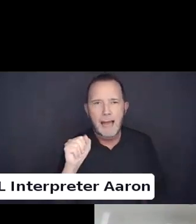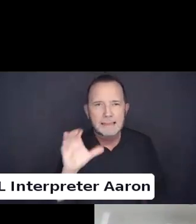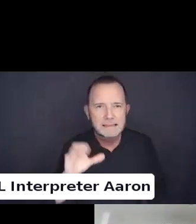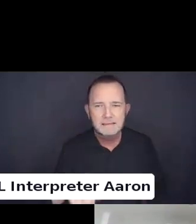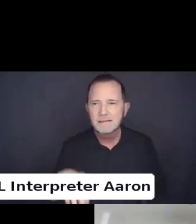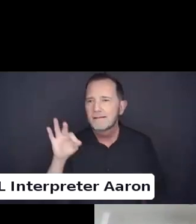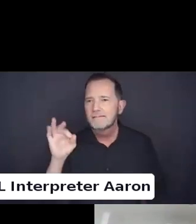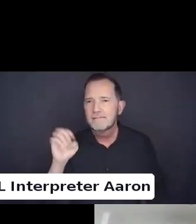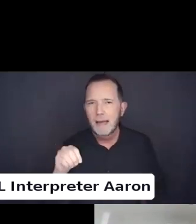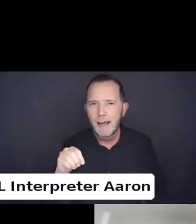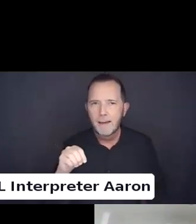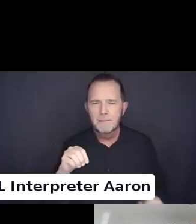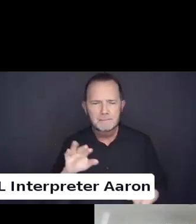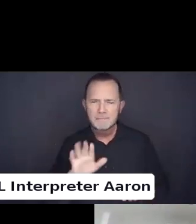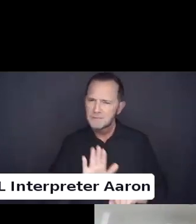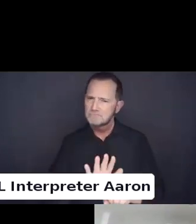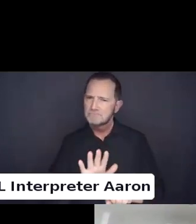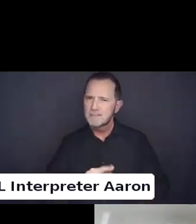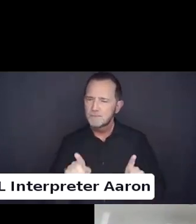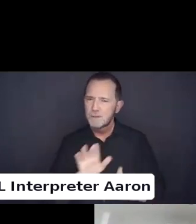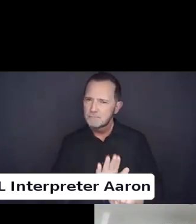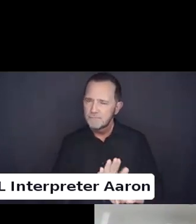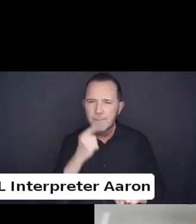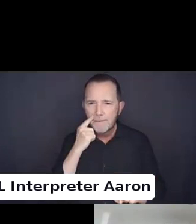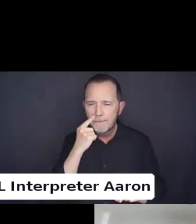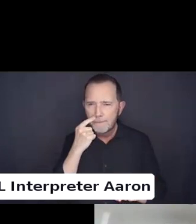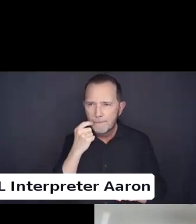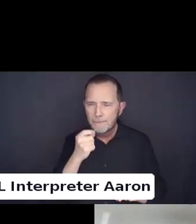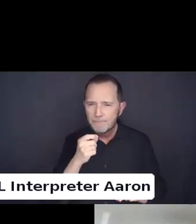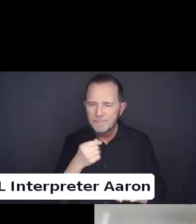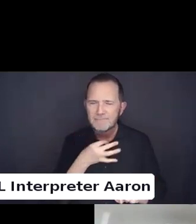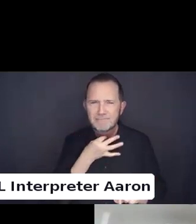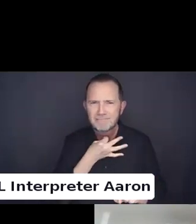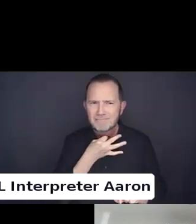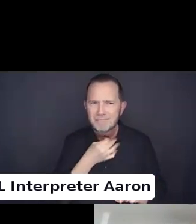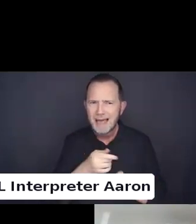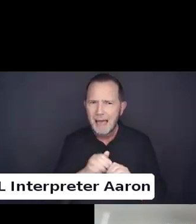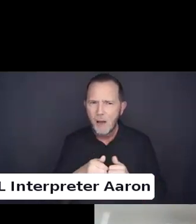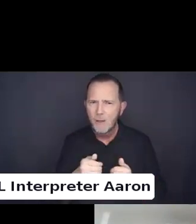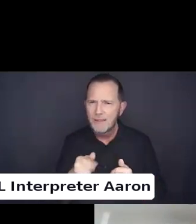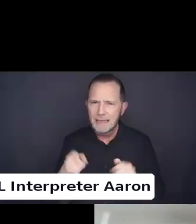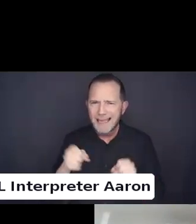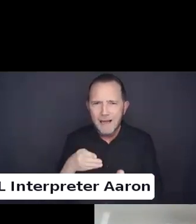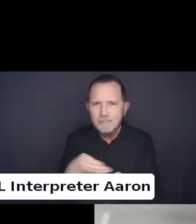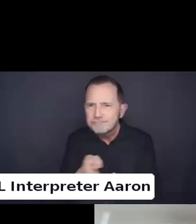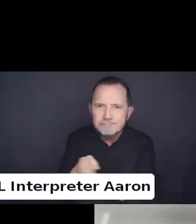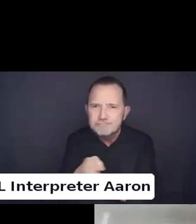And the risk of competition/enforcement impact their choices and employment, education and